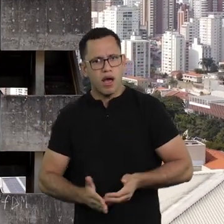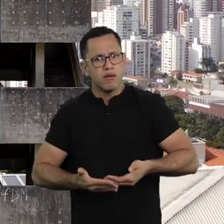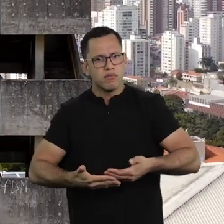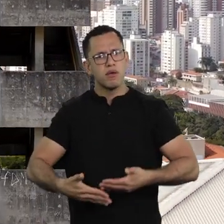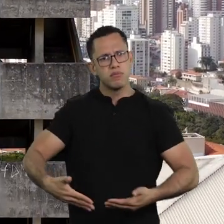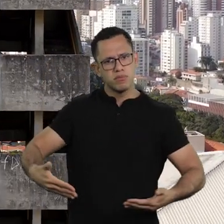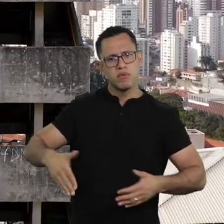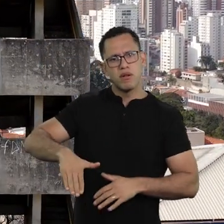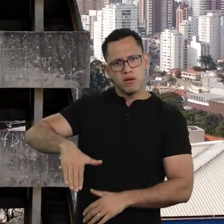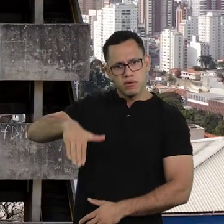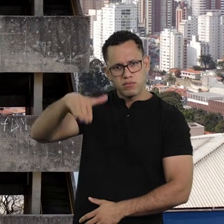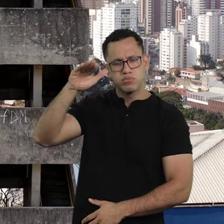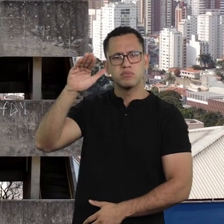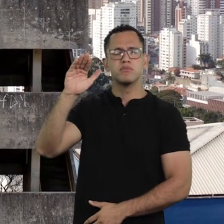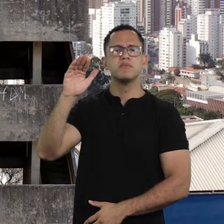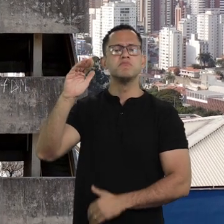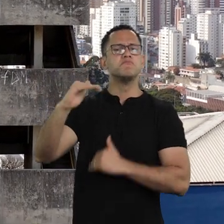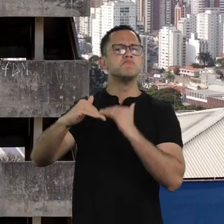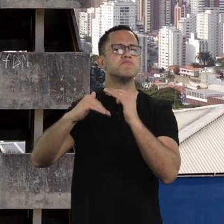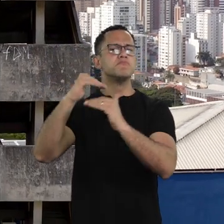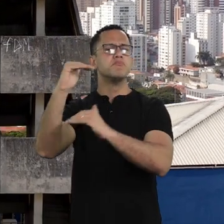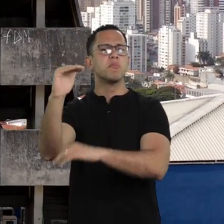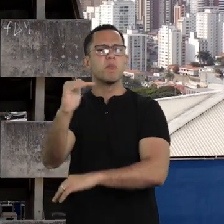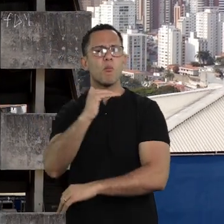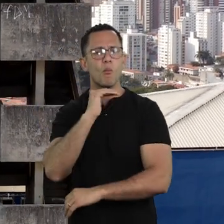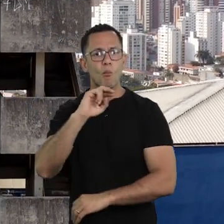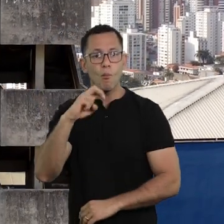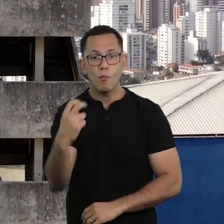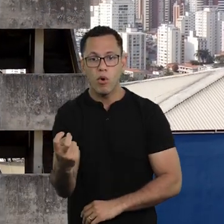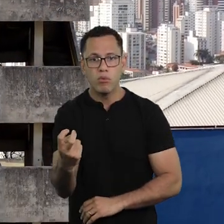We are born, we grow, we develop and die.